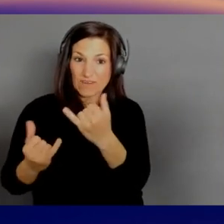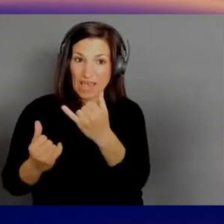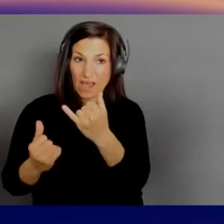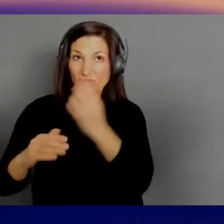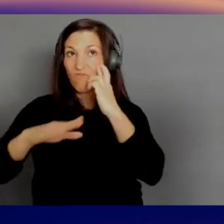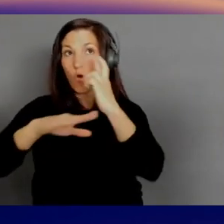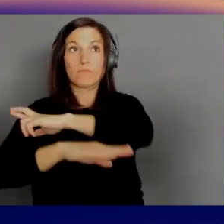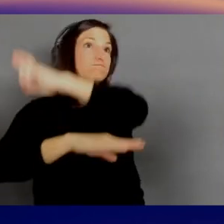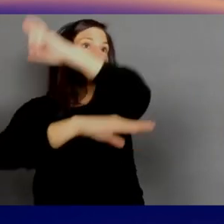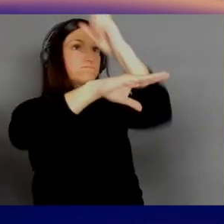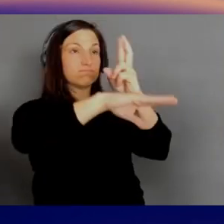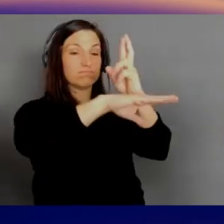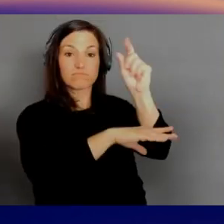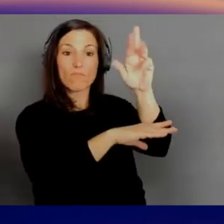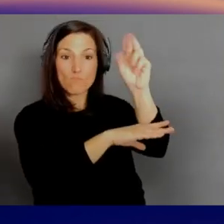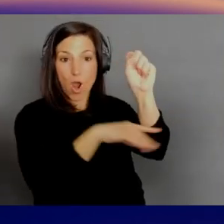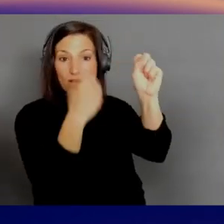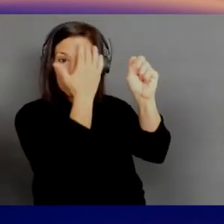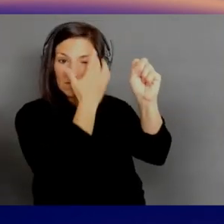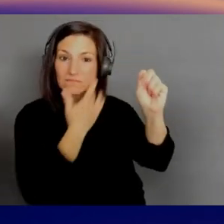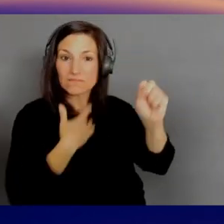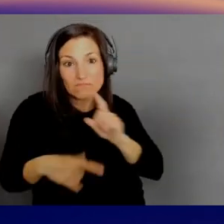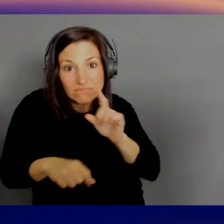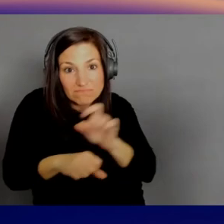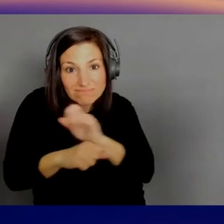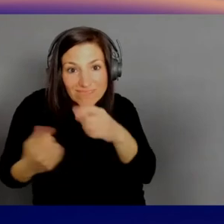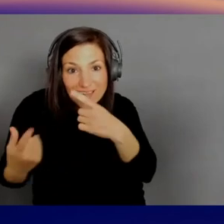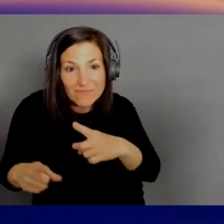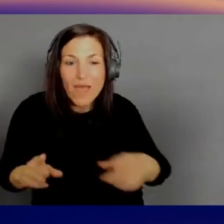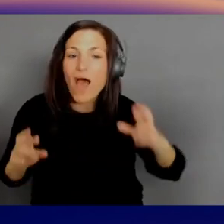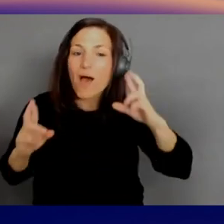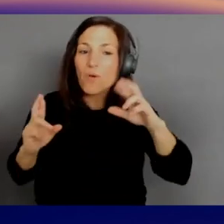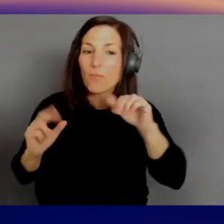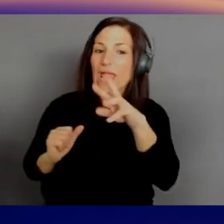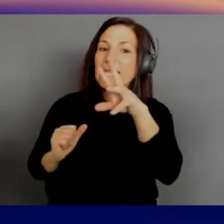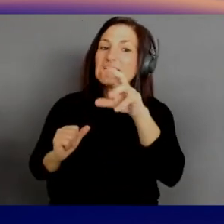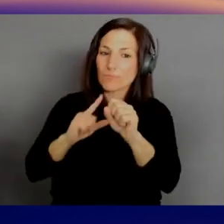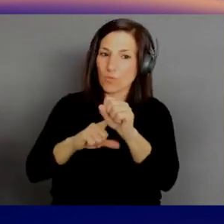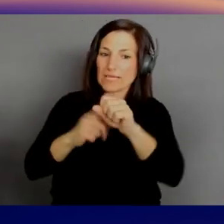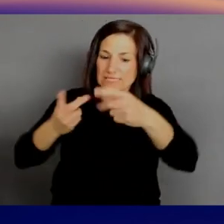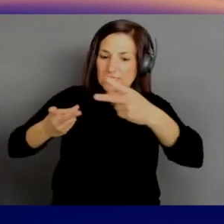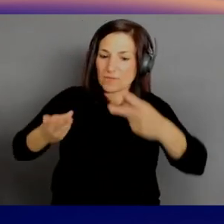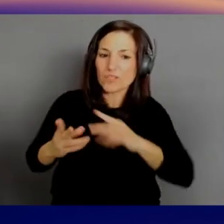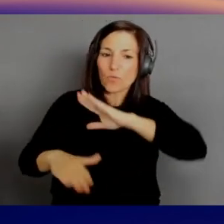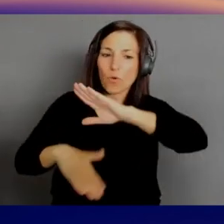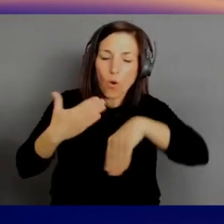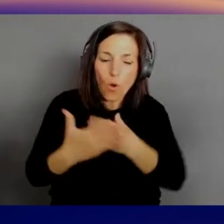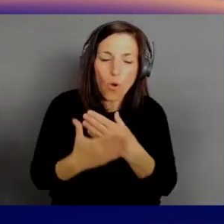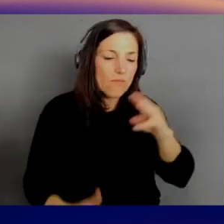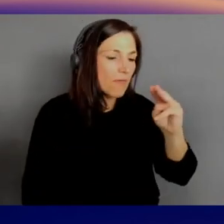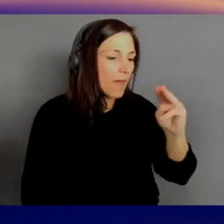I'm hoping AWS becomes the place where all the metaverses run. That'd be really neat, yeah. And that's where they meet.